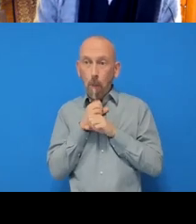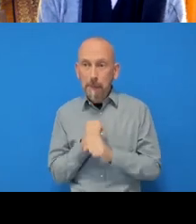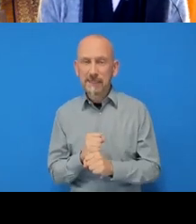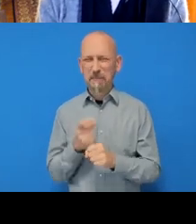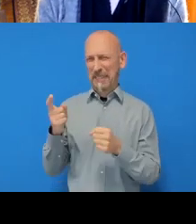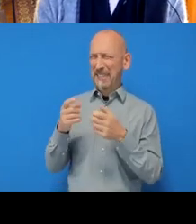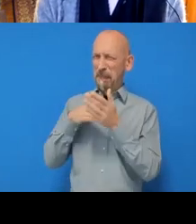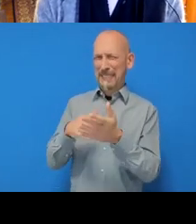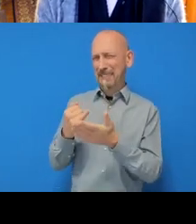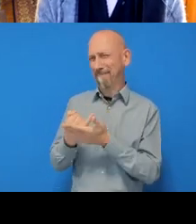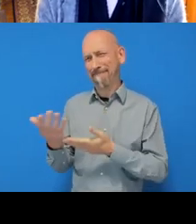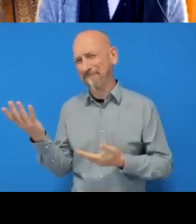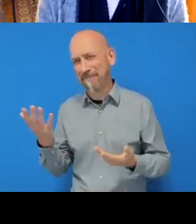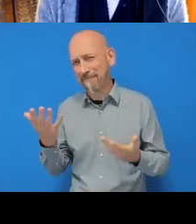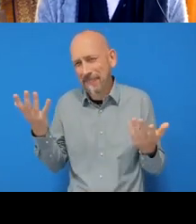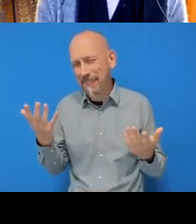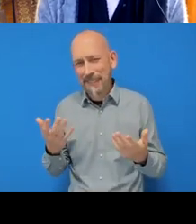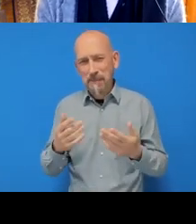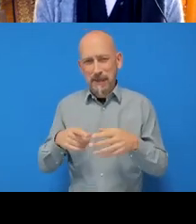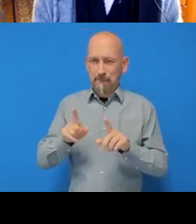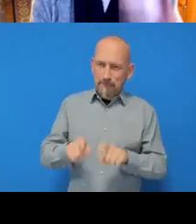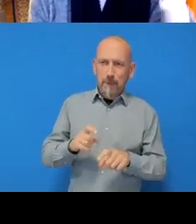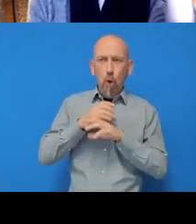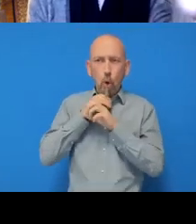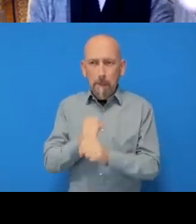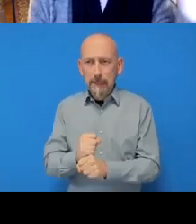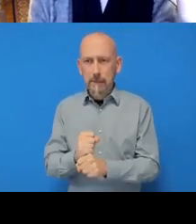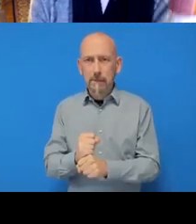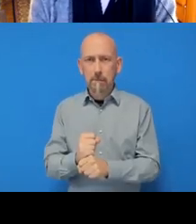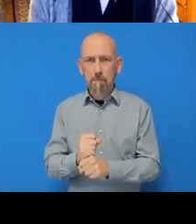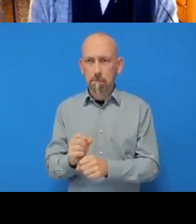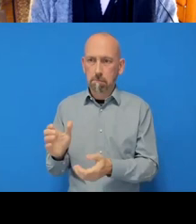And then I click ‘Commit’ and then I click ‘Push’ right?